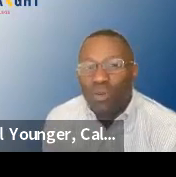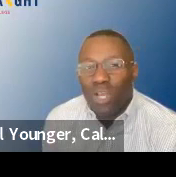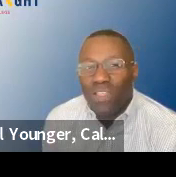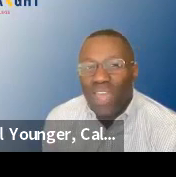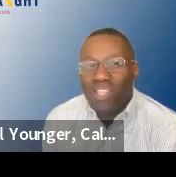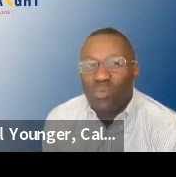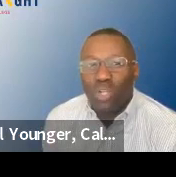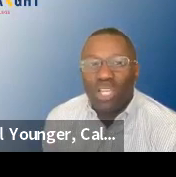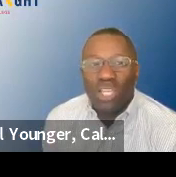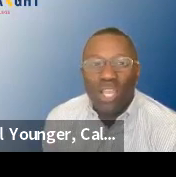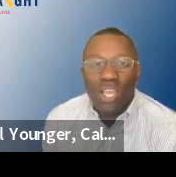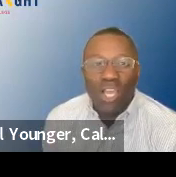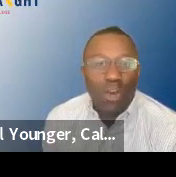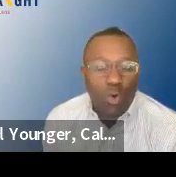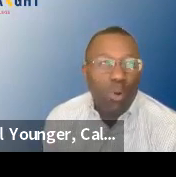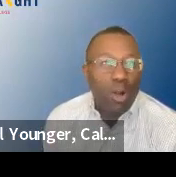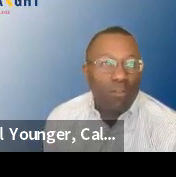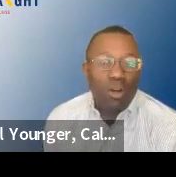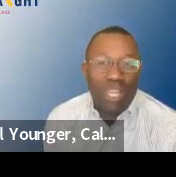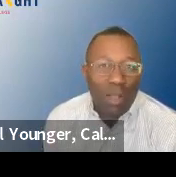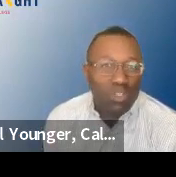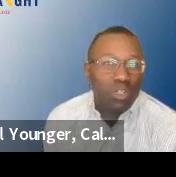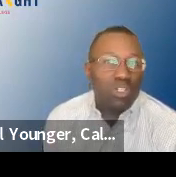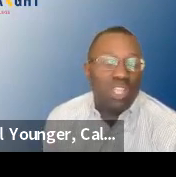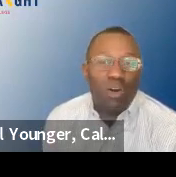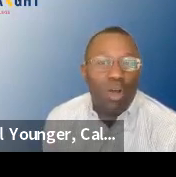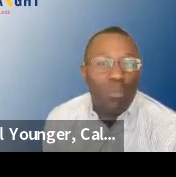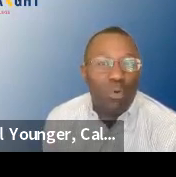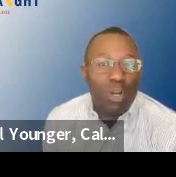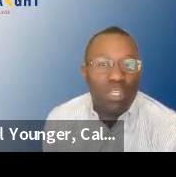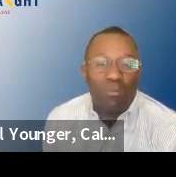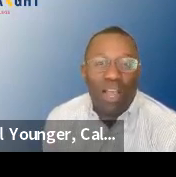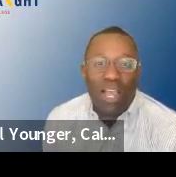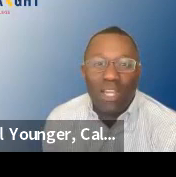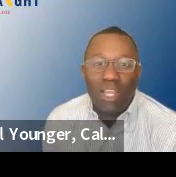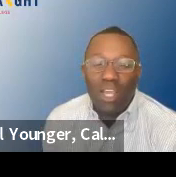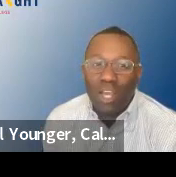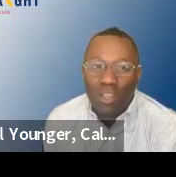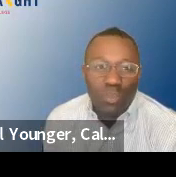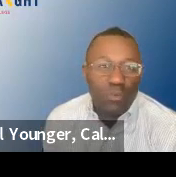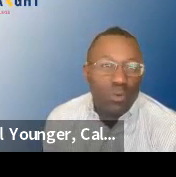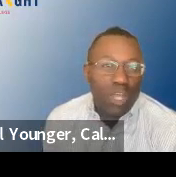And so that's really a core part of our counselors that are on board it, to provide those full